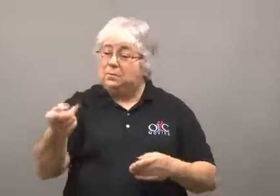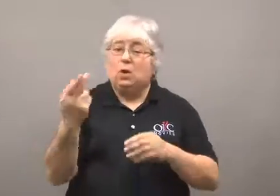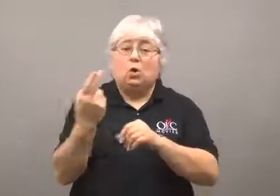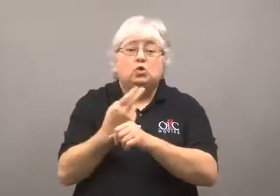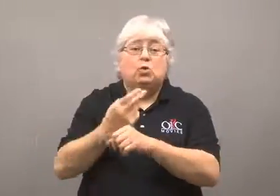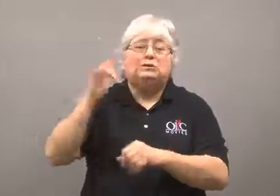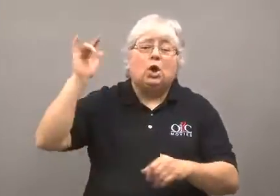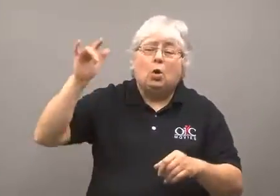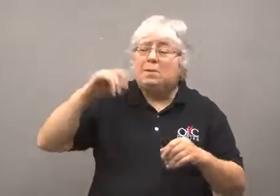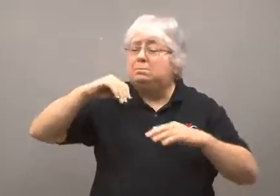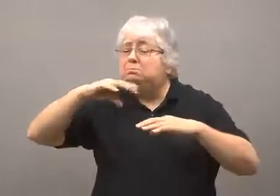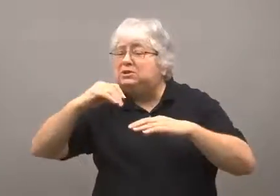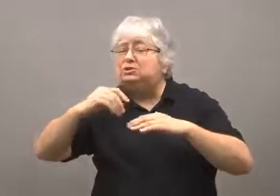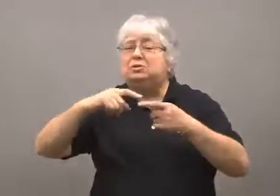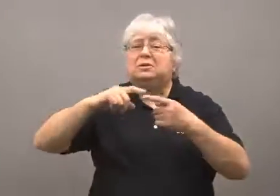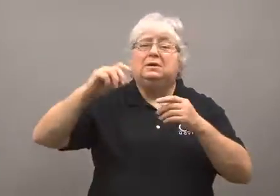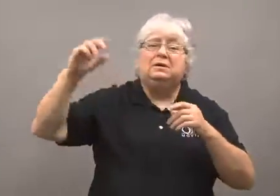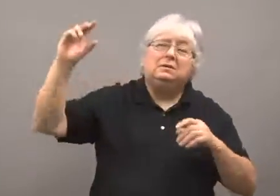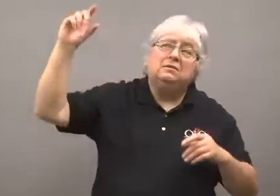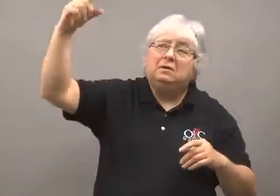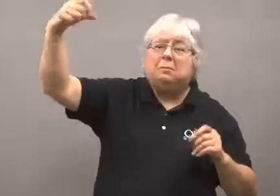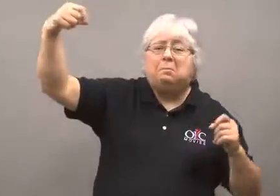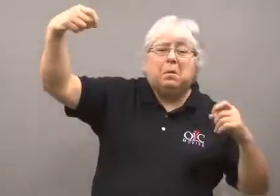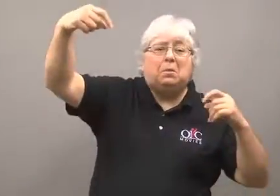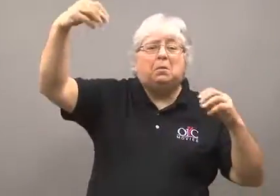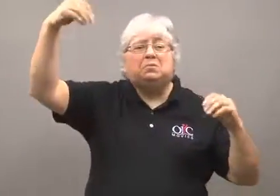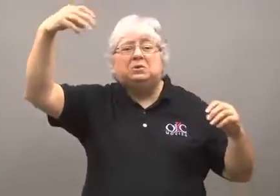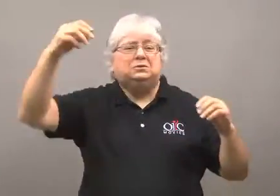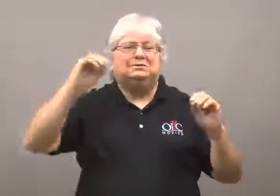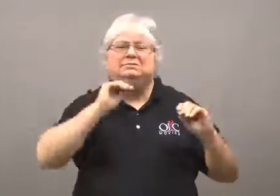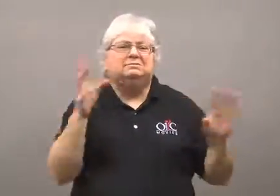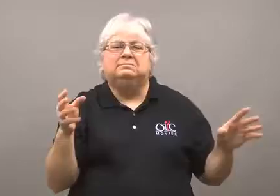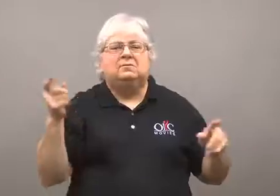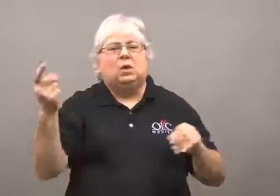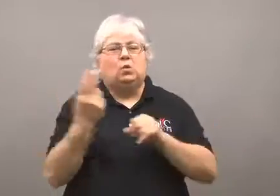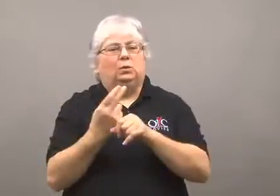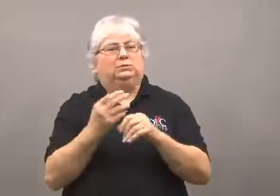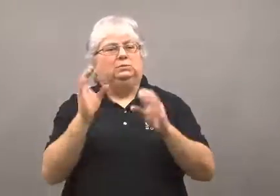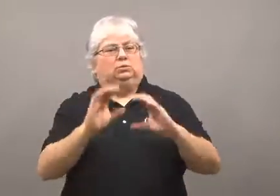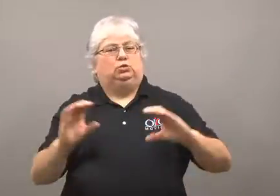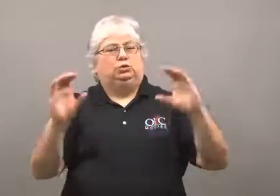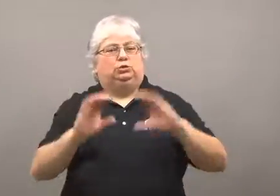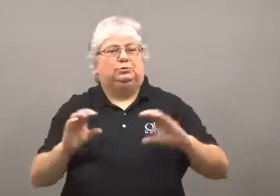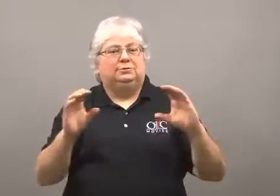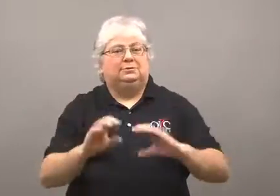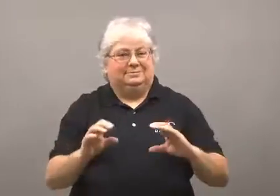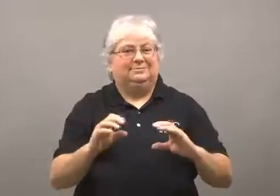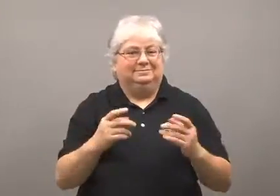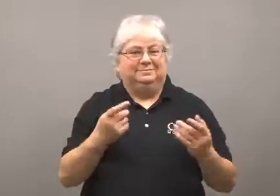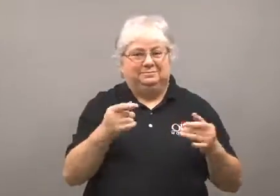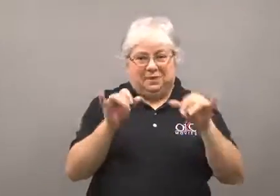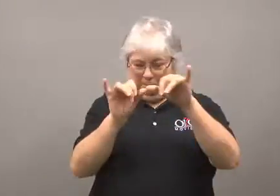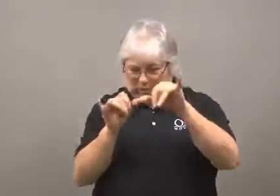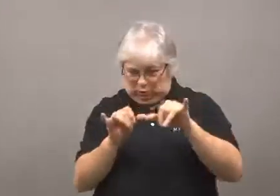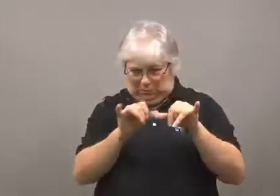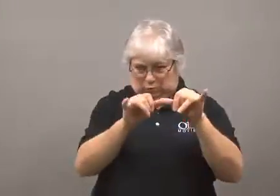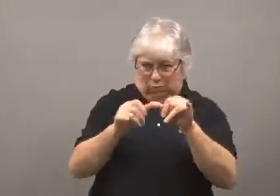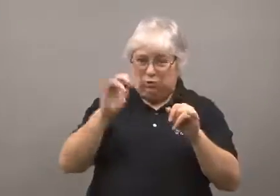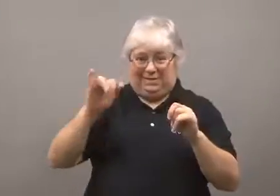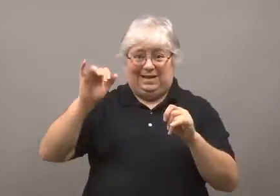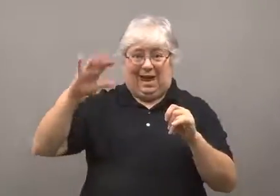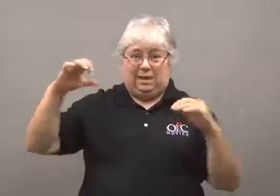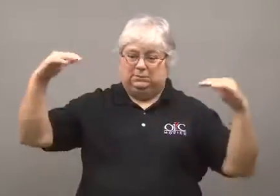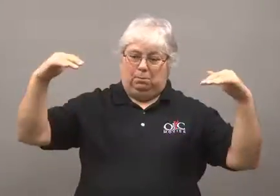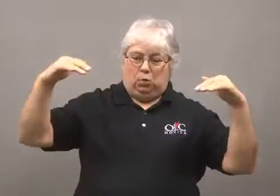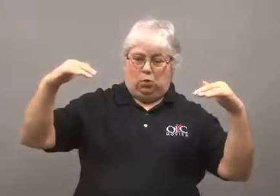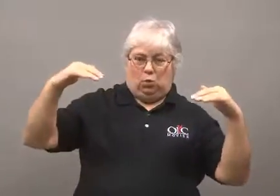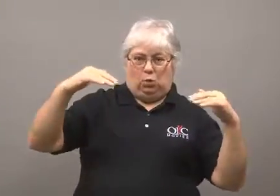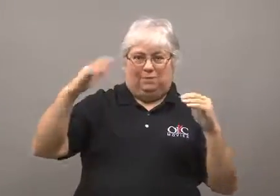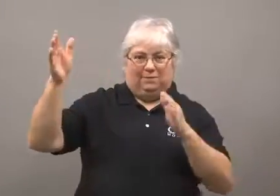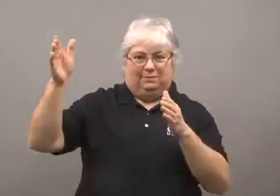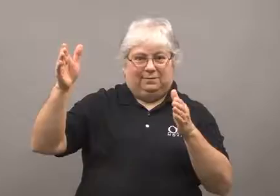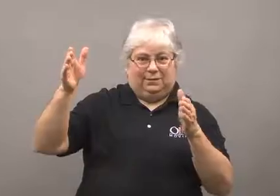Instead of pictures, the team used computers to measure the ice flow.